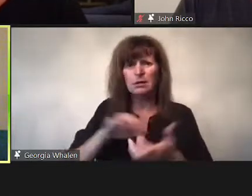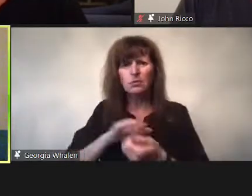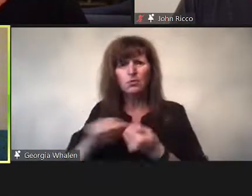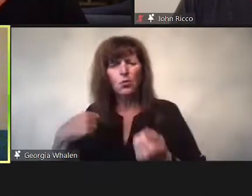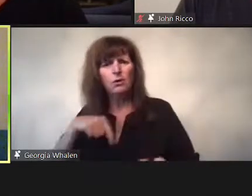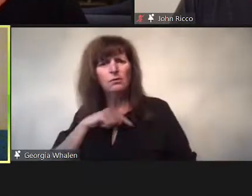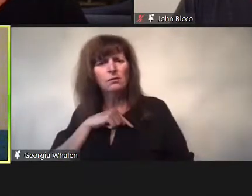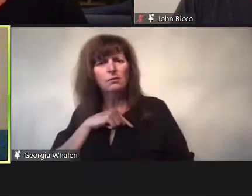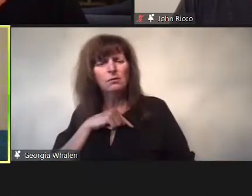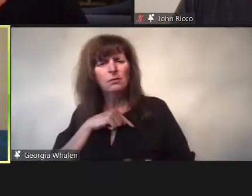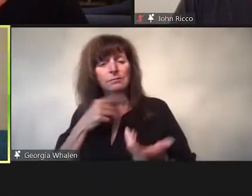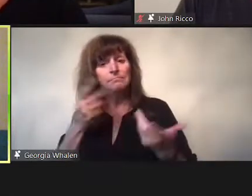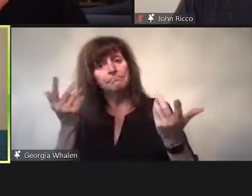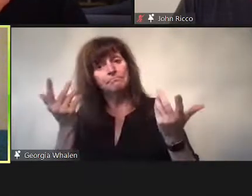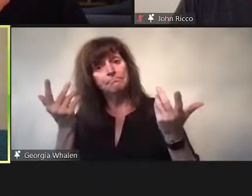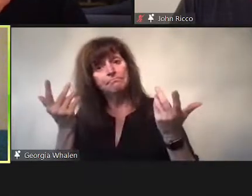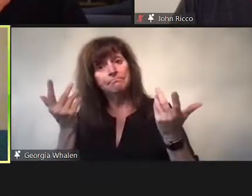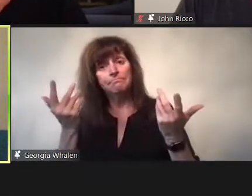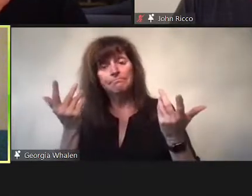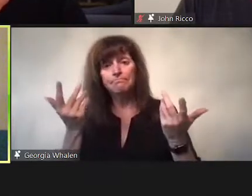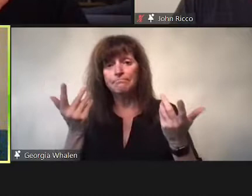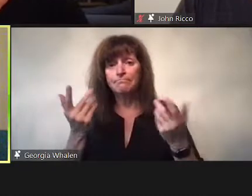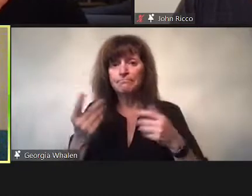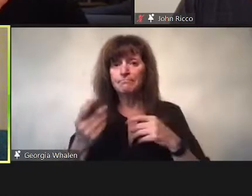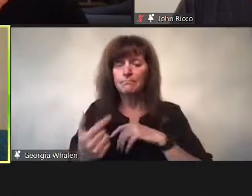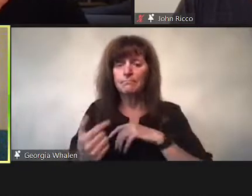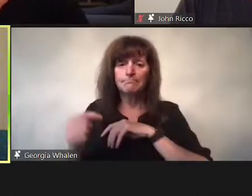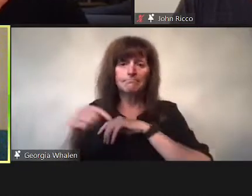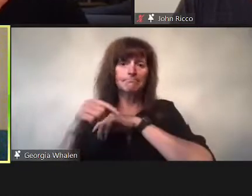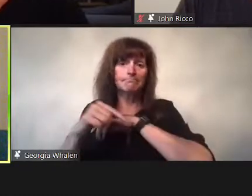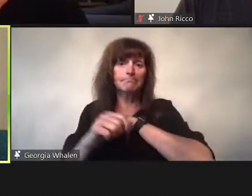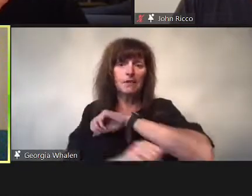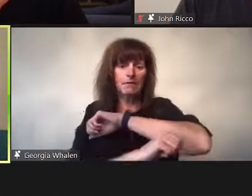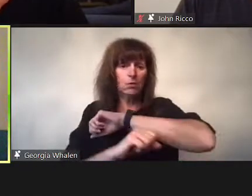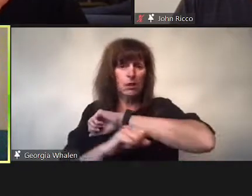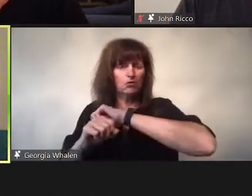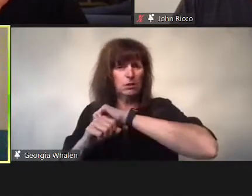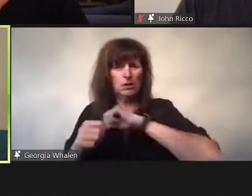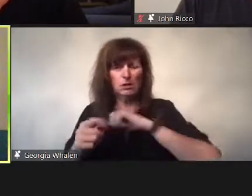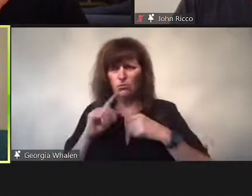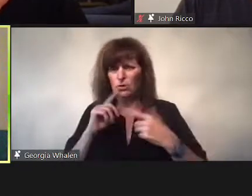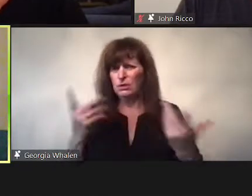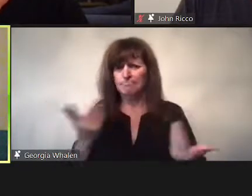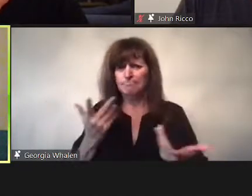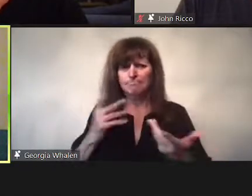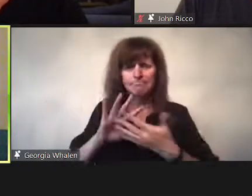It’s crucial. Becuase in a way, if we don’t - we always know when we study culture that things are complex and ambiguous.